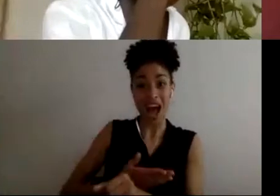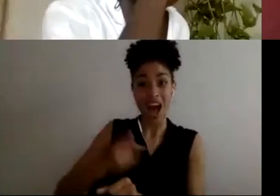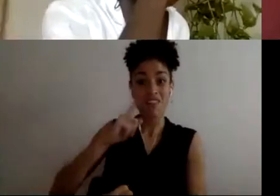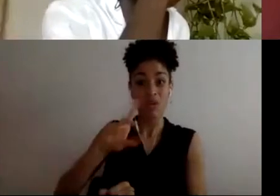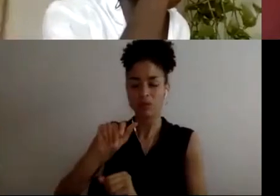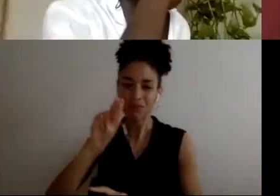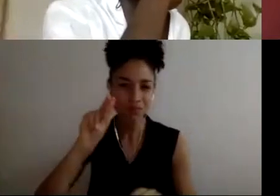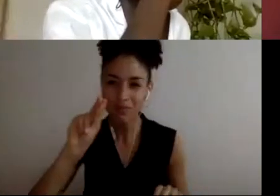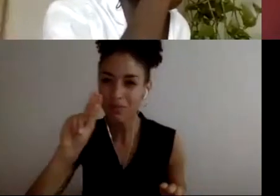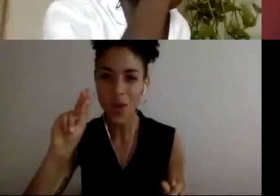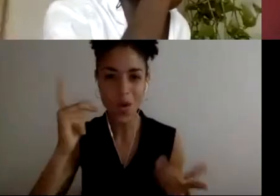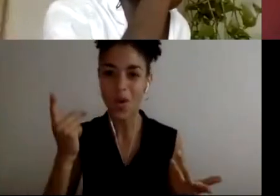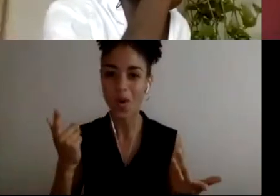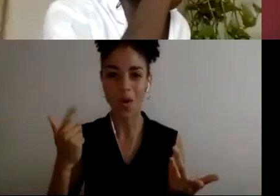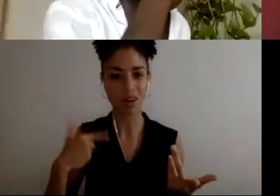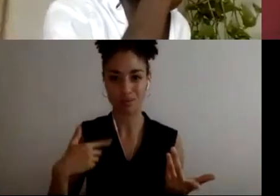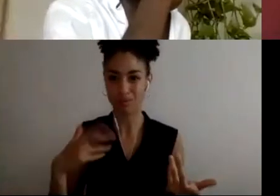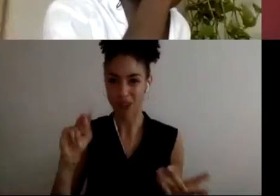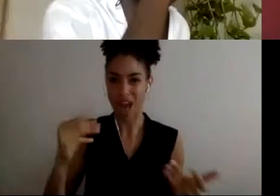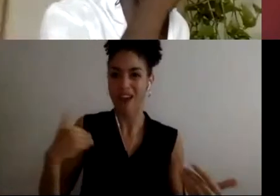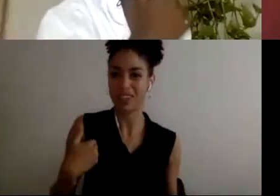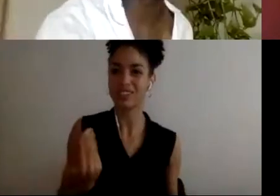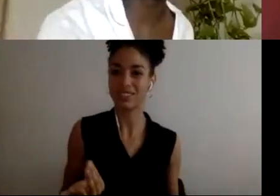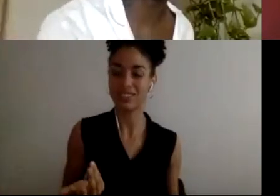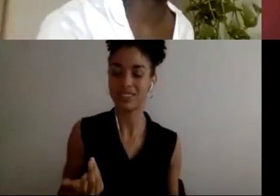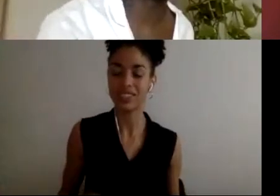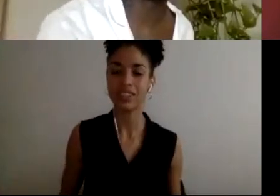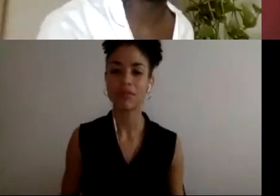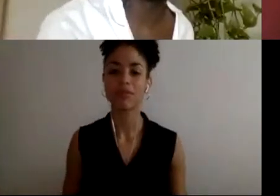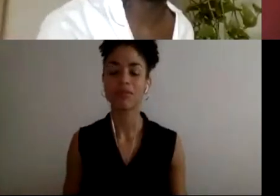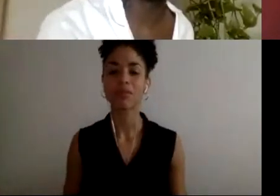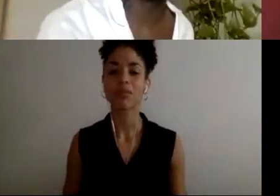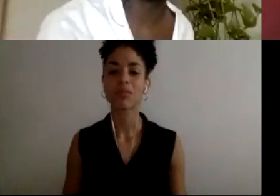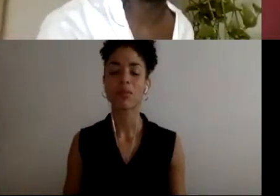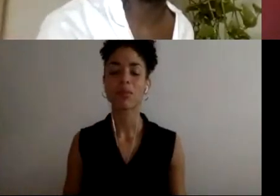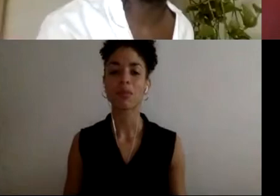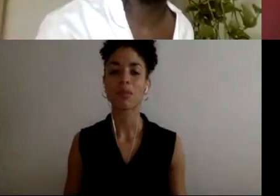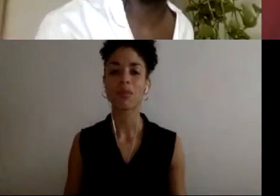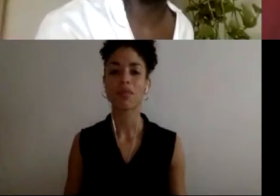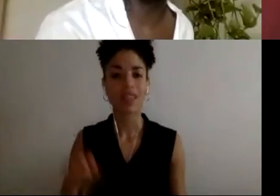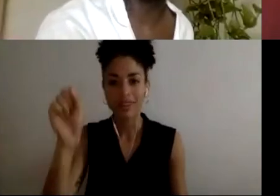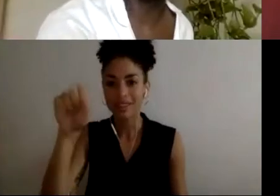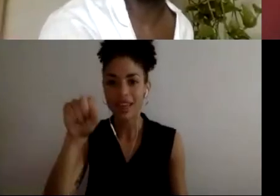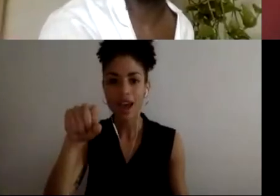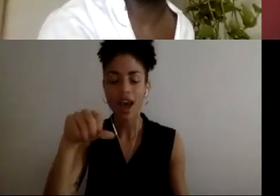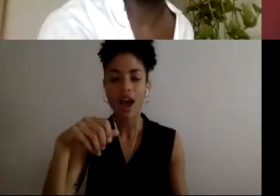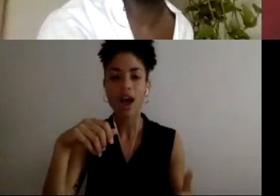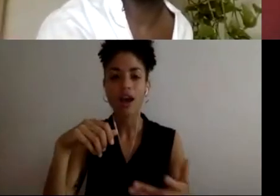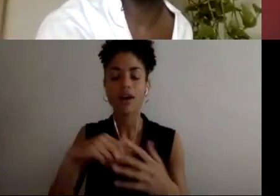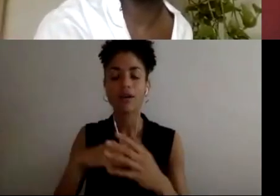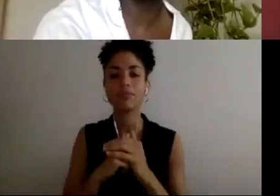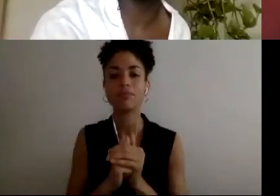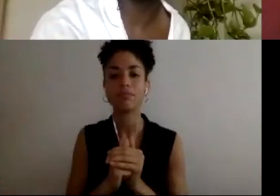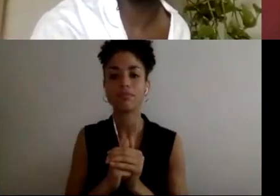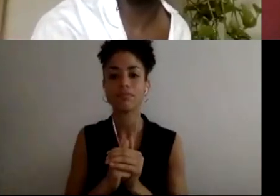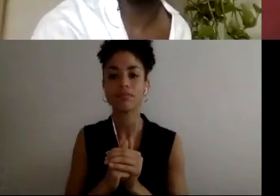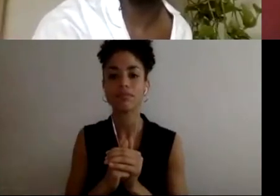discounted for it." And yeah, I think one thing, the